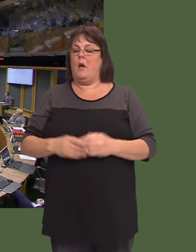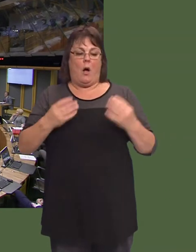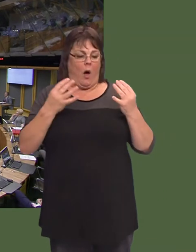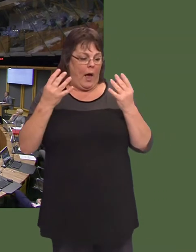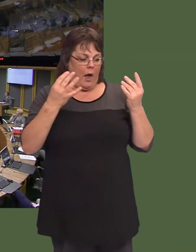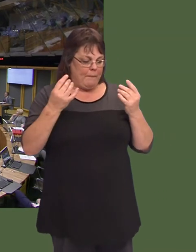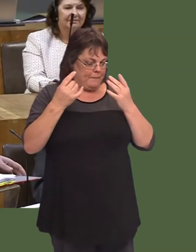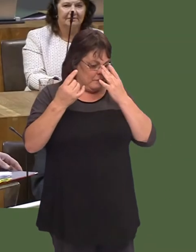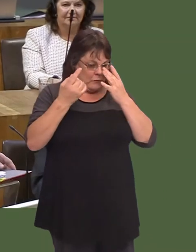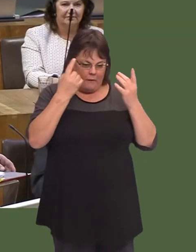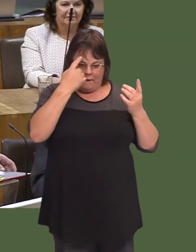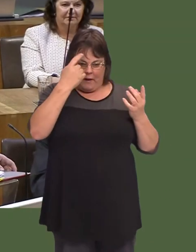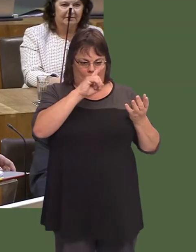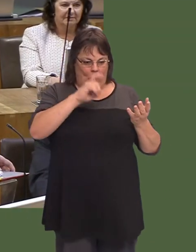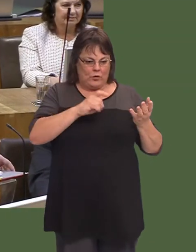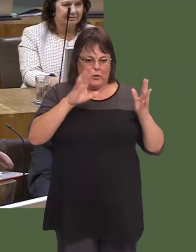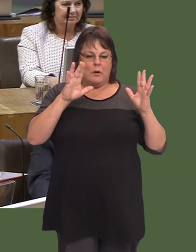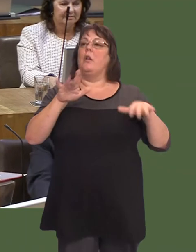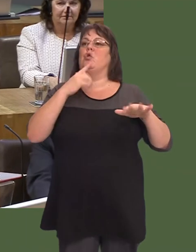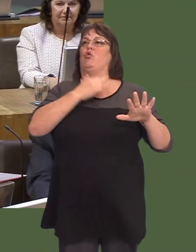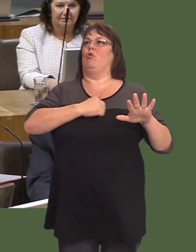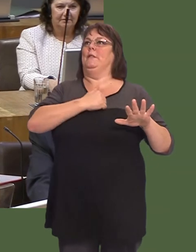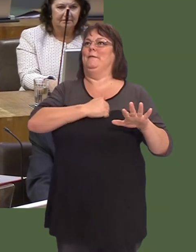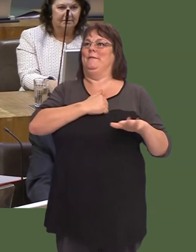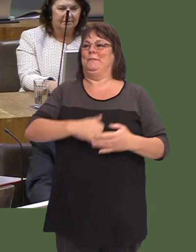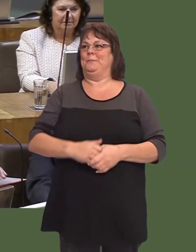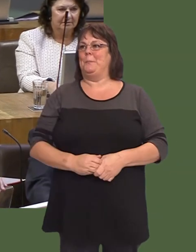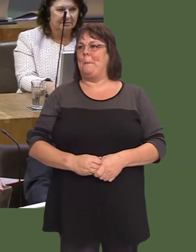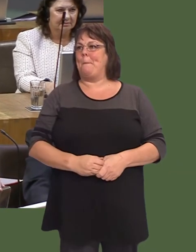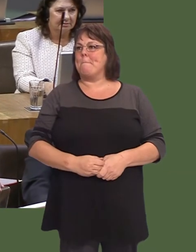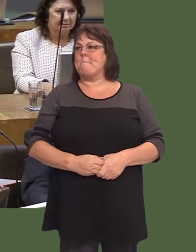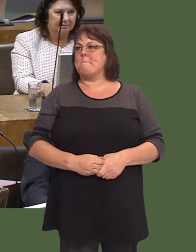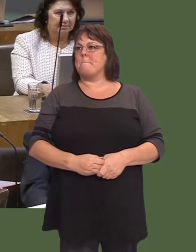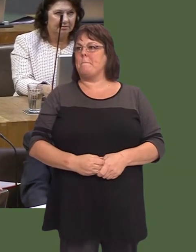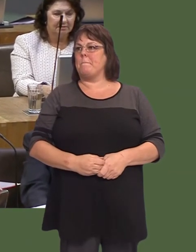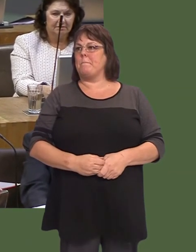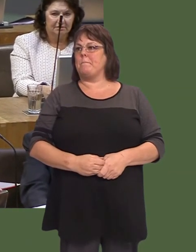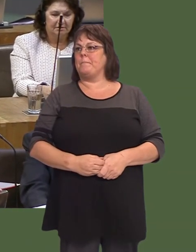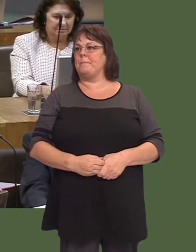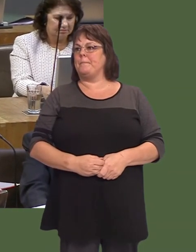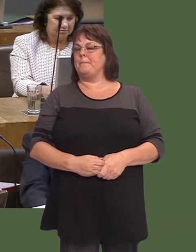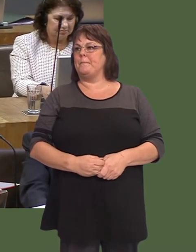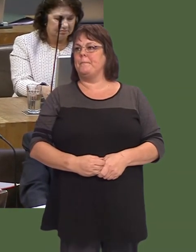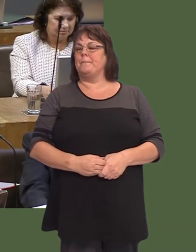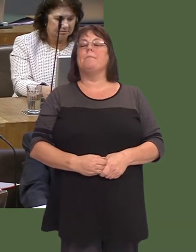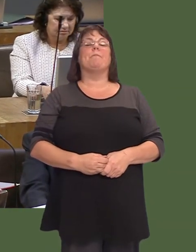was a bit of yapping on my left, but I have the questionó.